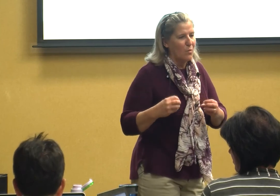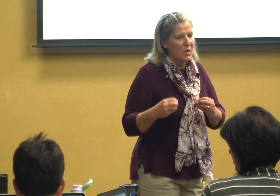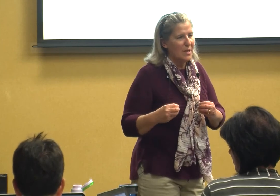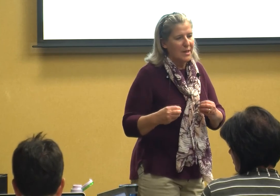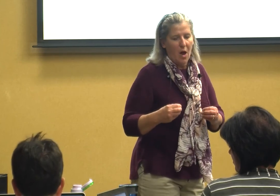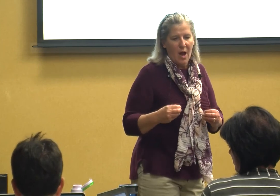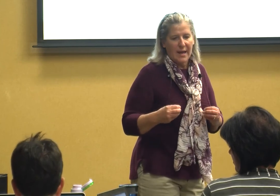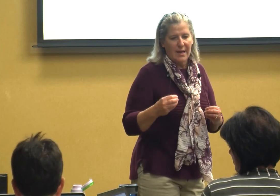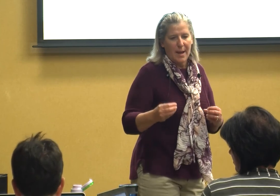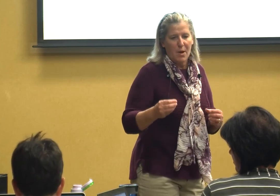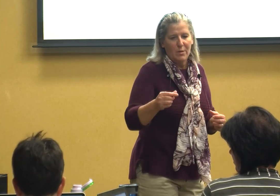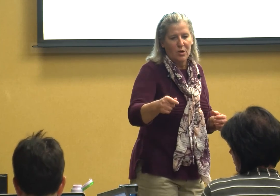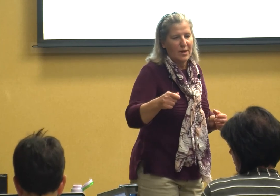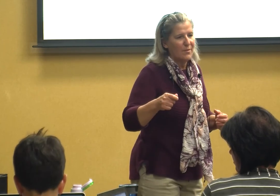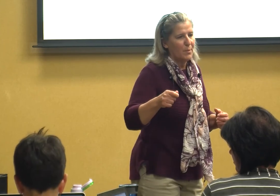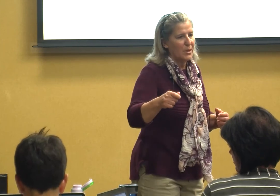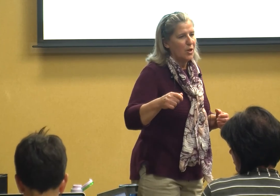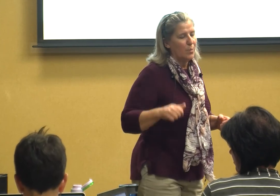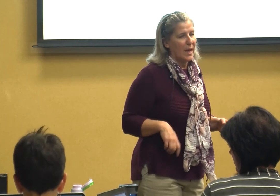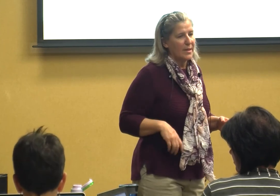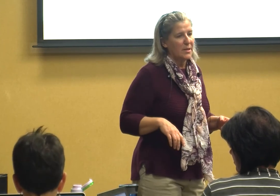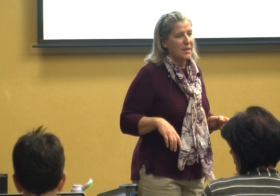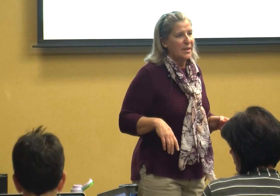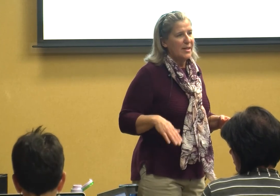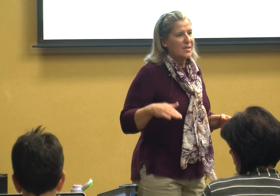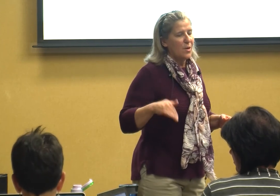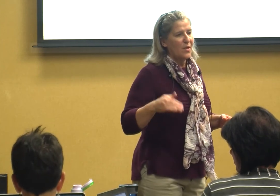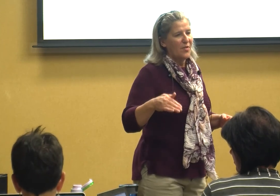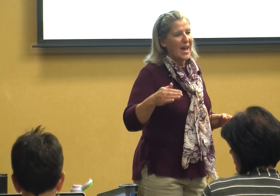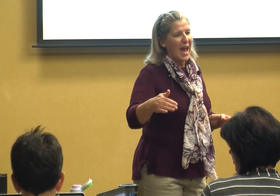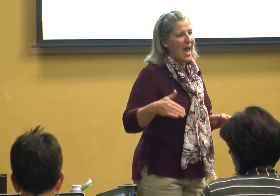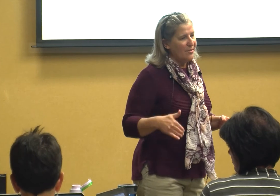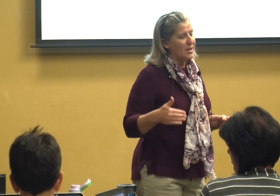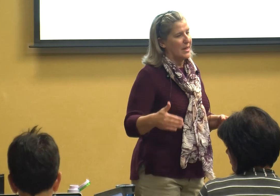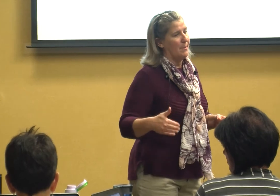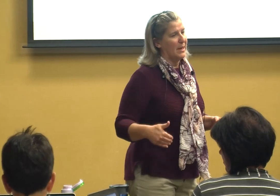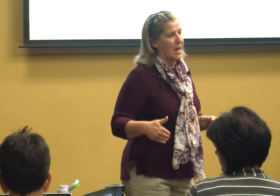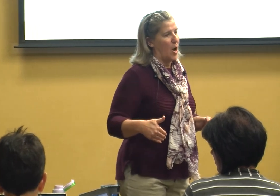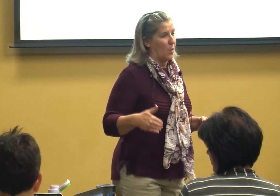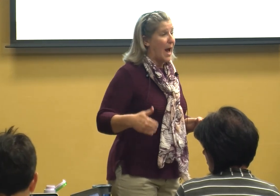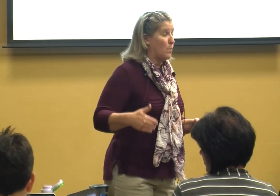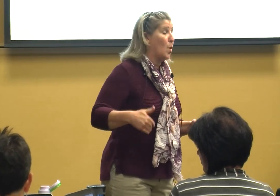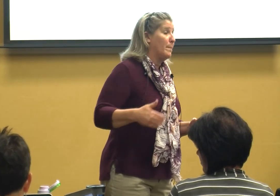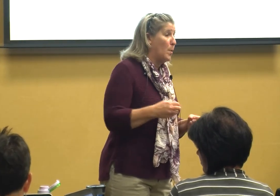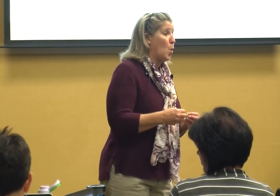really like and I'm only gonna give them a little bit so that they have to let me know I want more